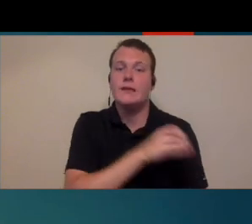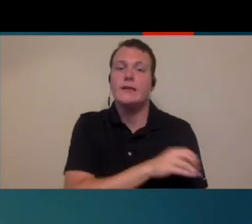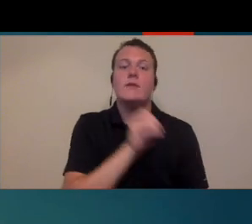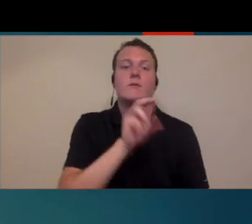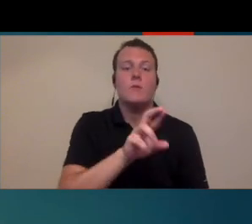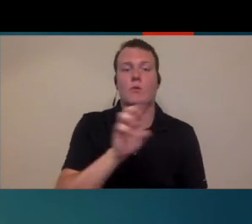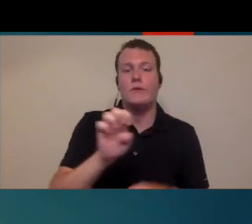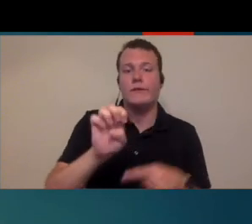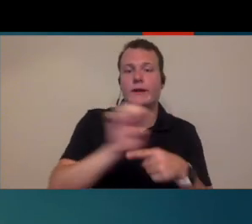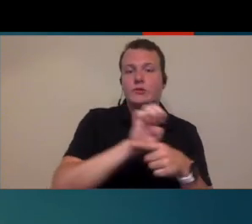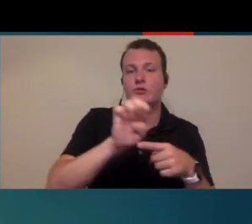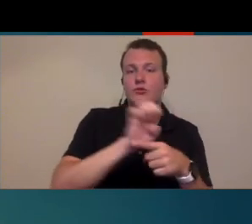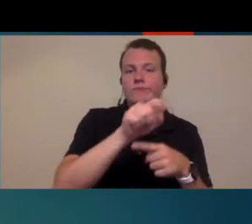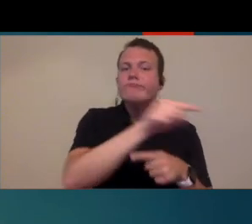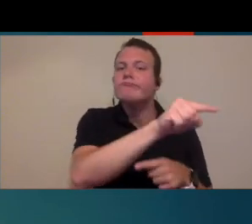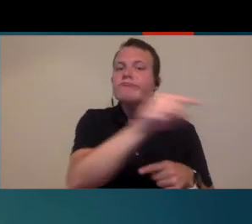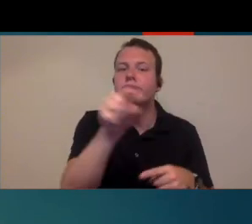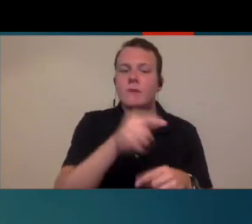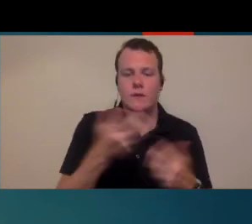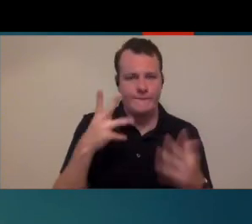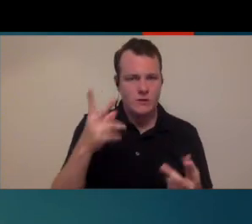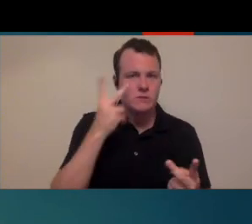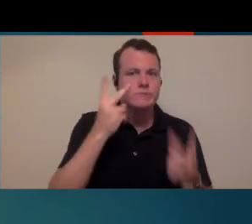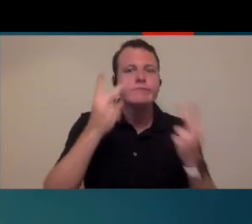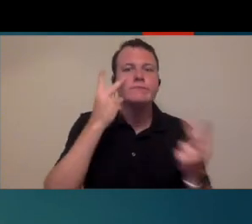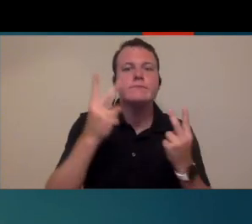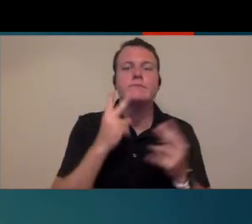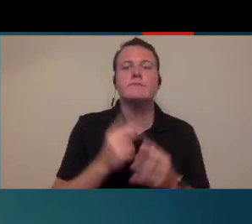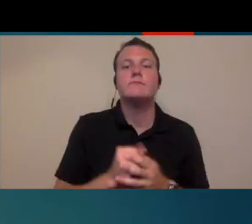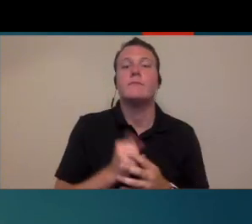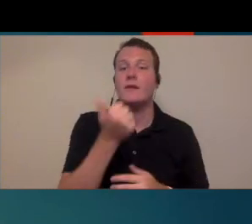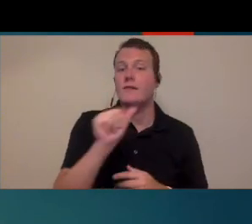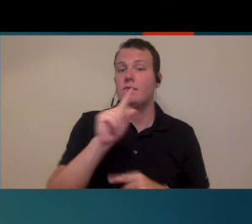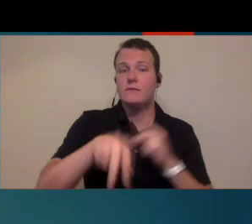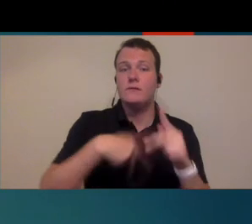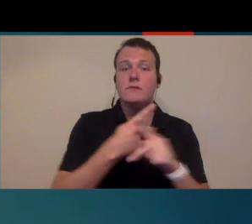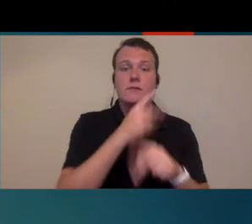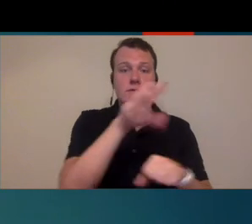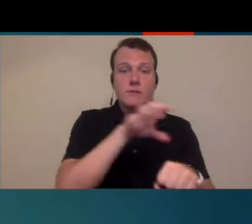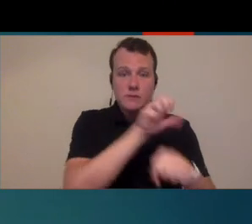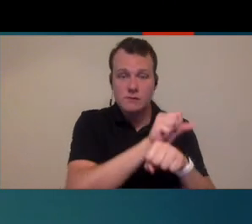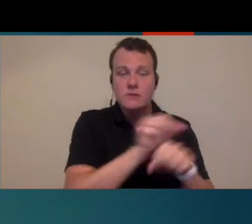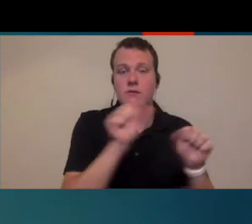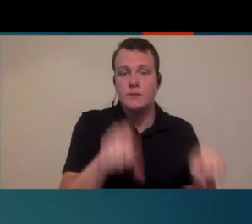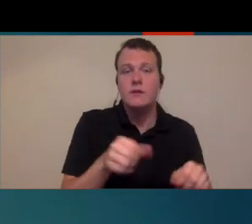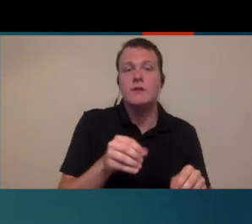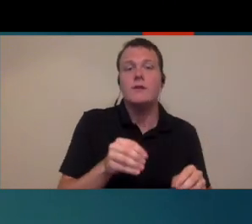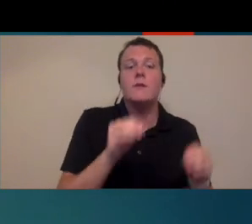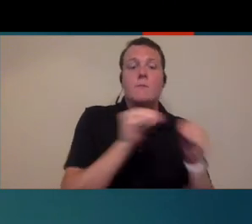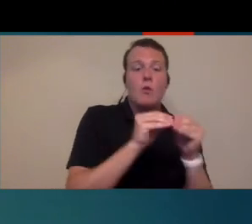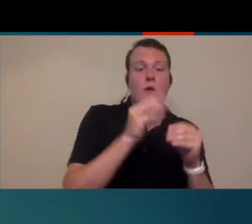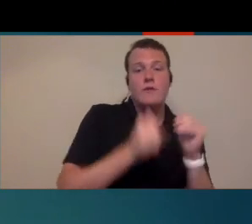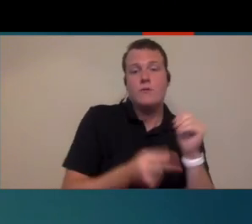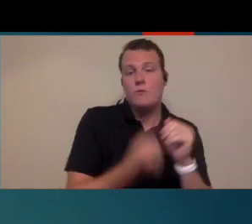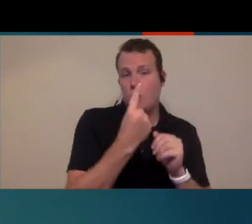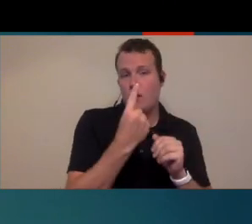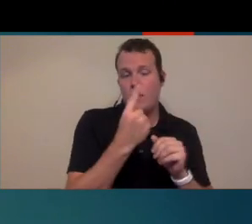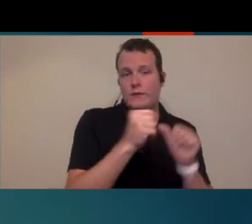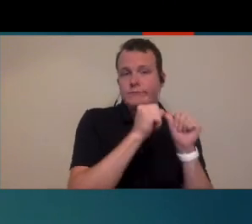externships somewhere, and you've probably seen that any type of appointment could have more than one duration depending